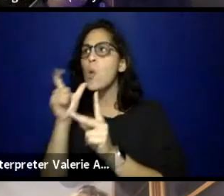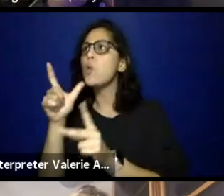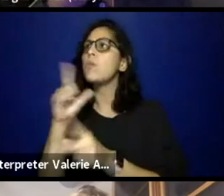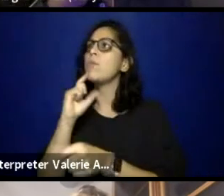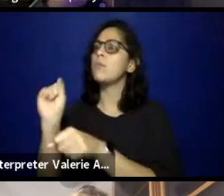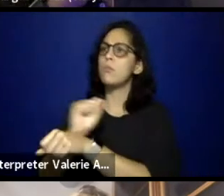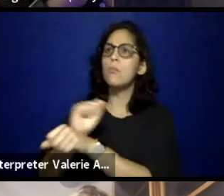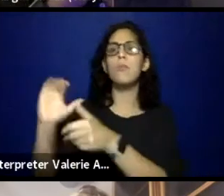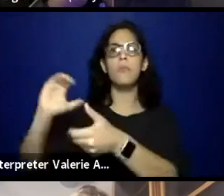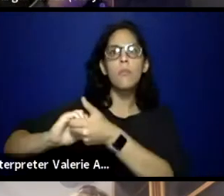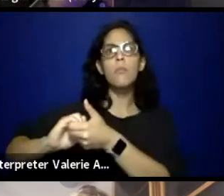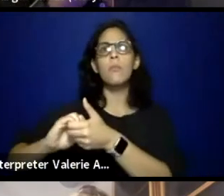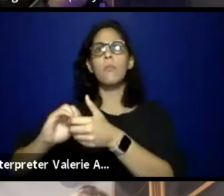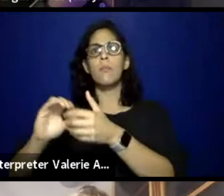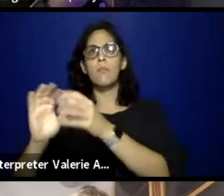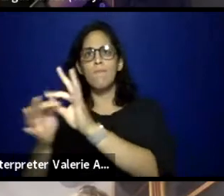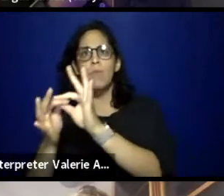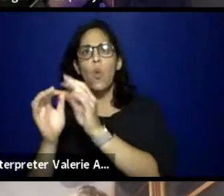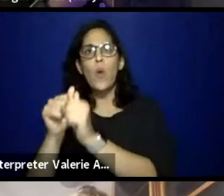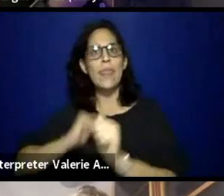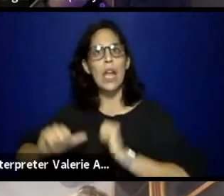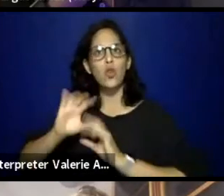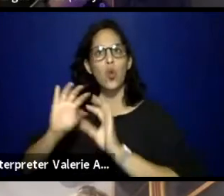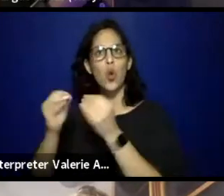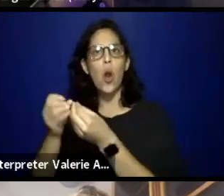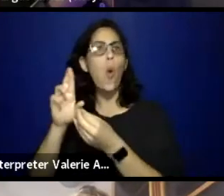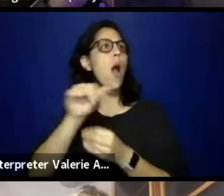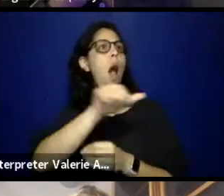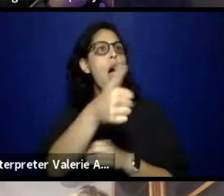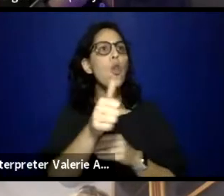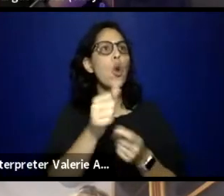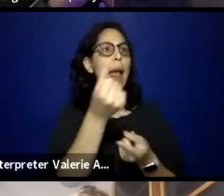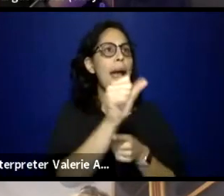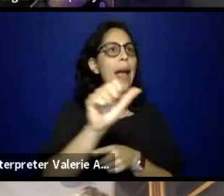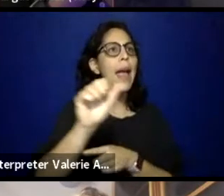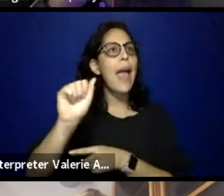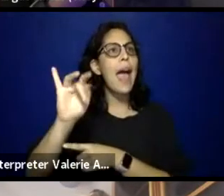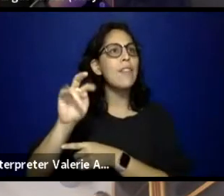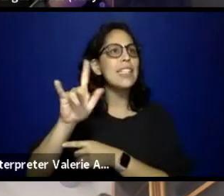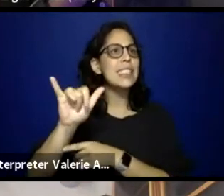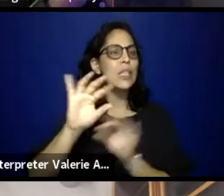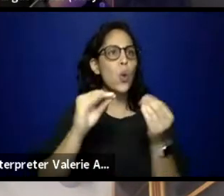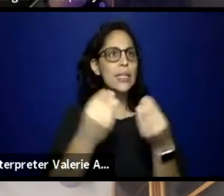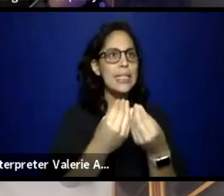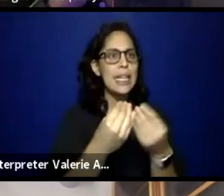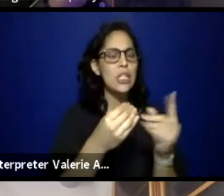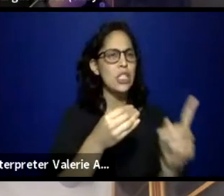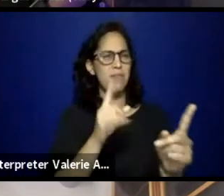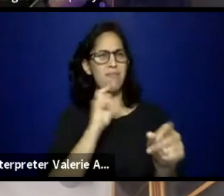or other advocacy organizations can really be clear and have somewhat of a roadmap